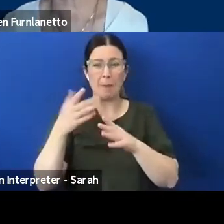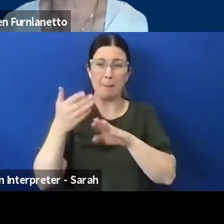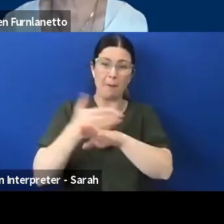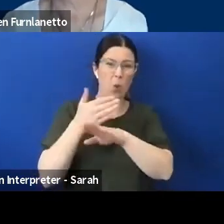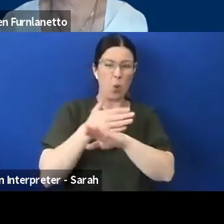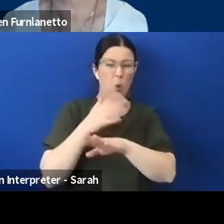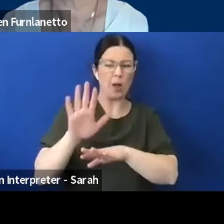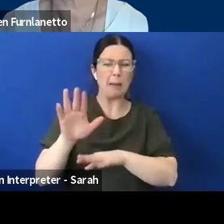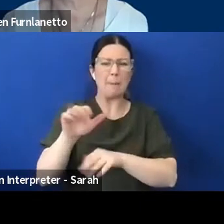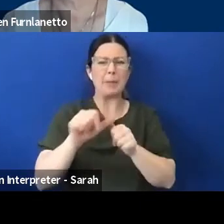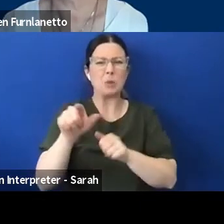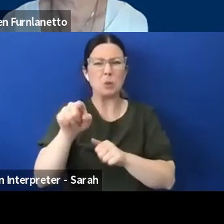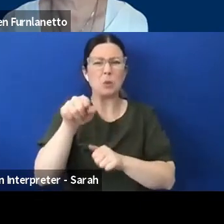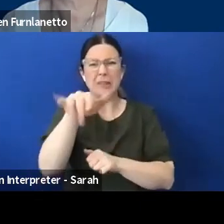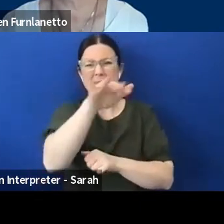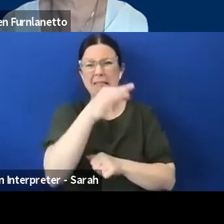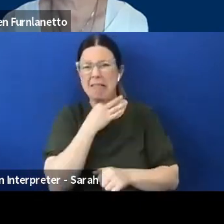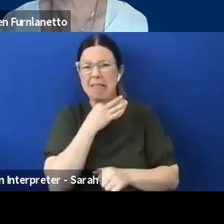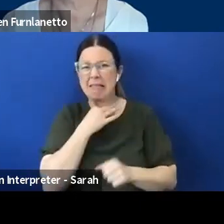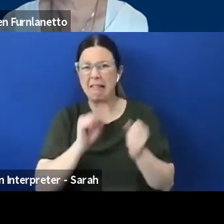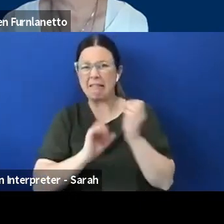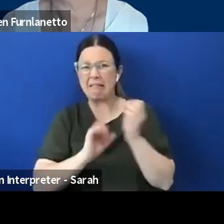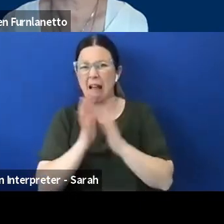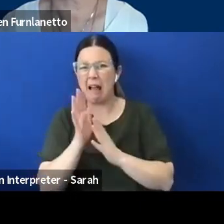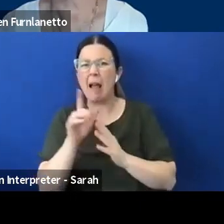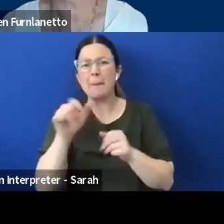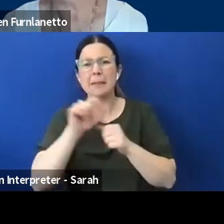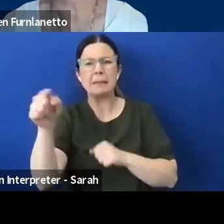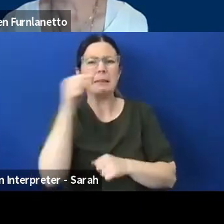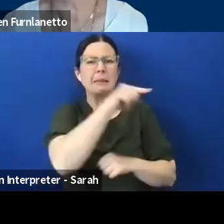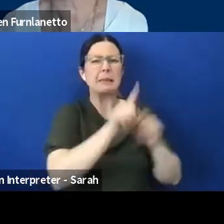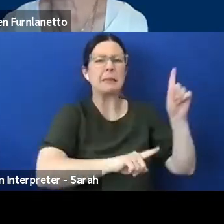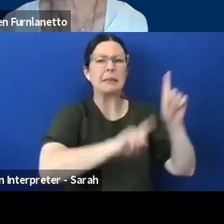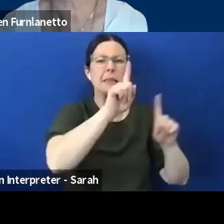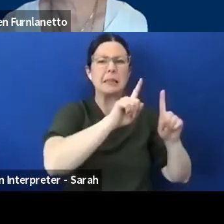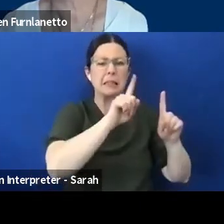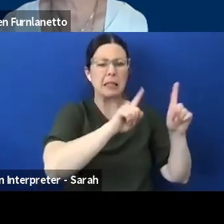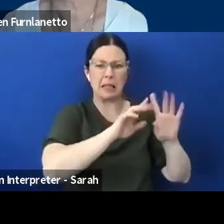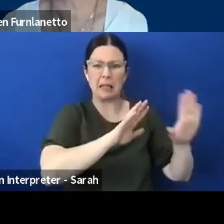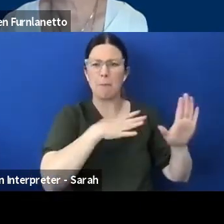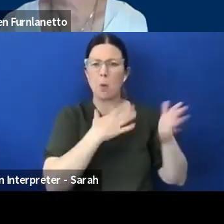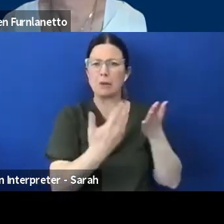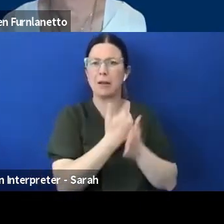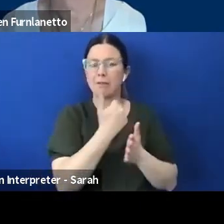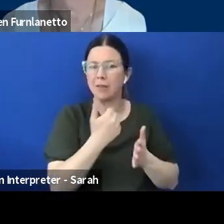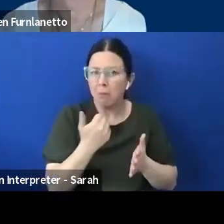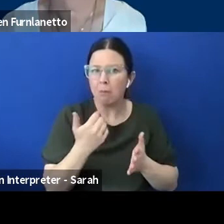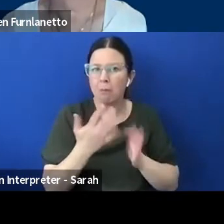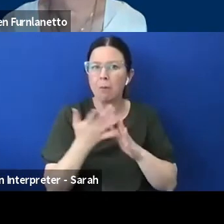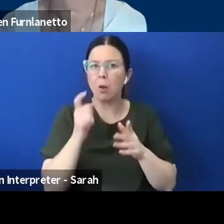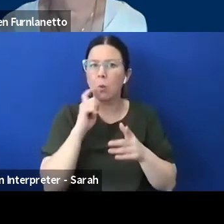you'll be safer but that's not choice and control, so you give that person choice and control and